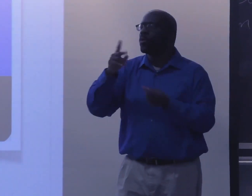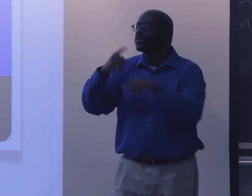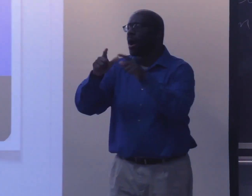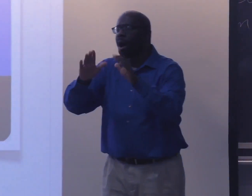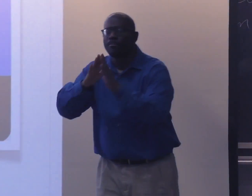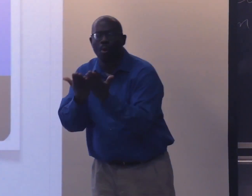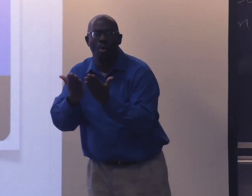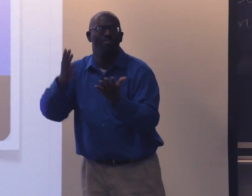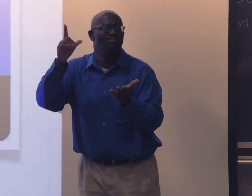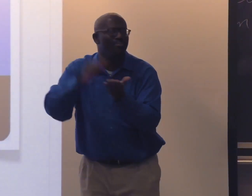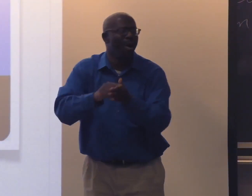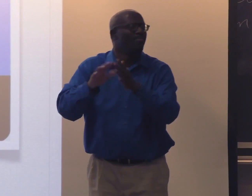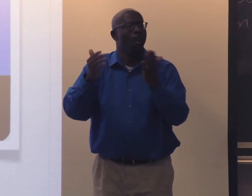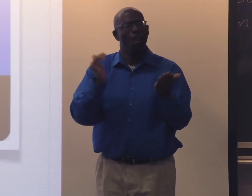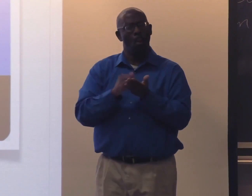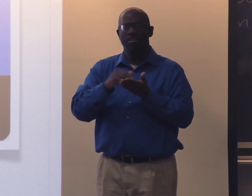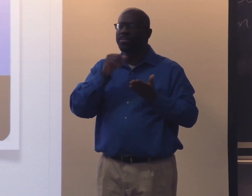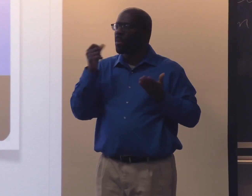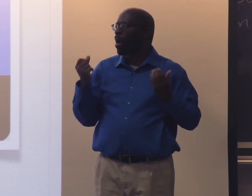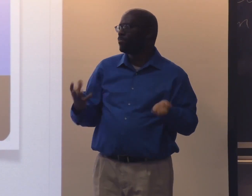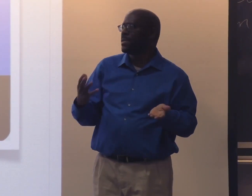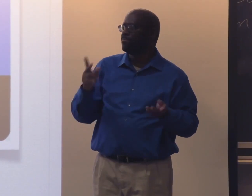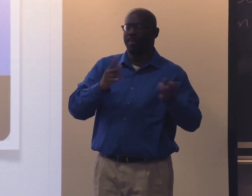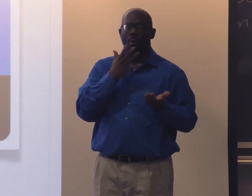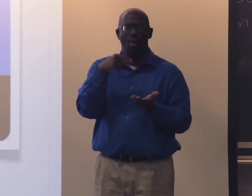So there are various sign language dictionaries that have been published.